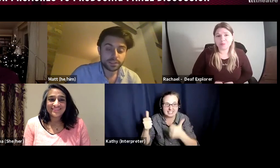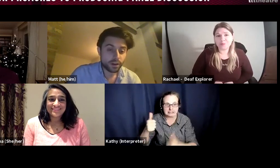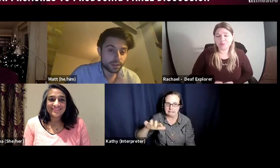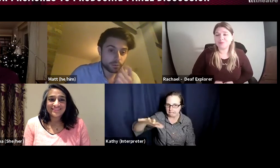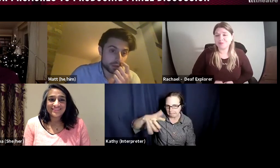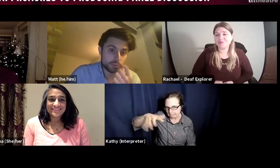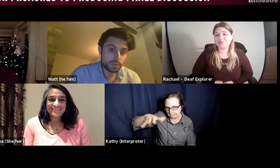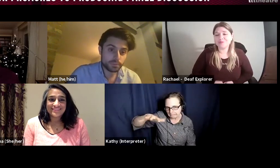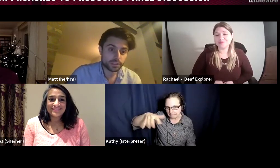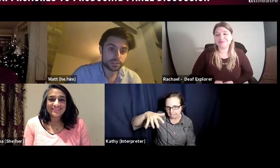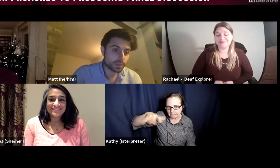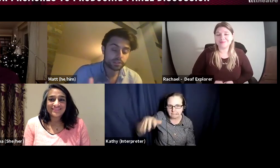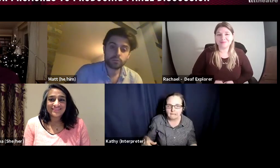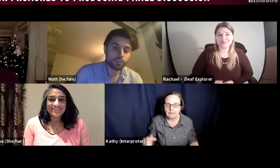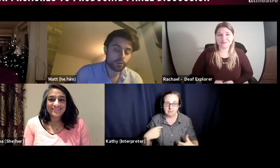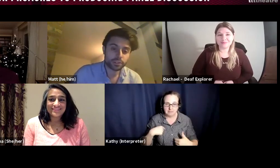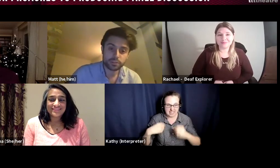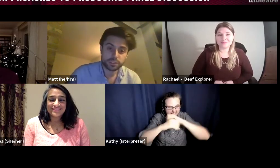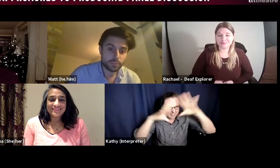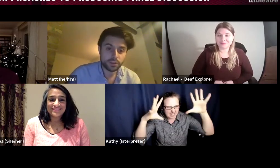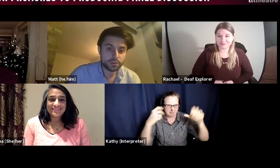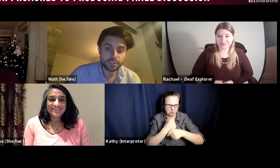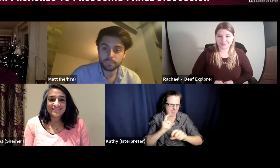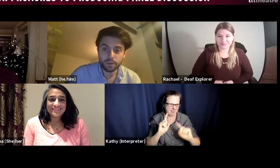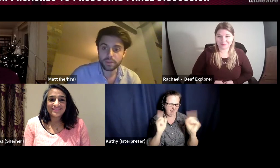I thought I could not be a producer because I thought a producer was someone who did both those